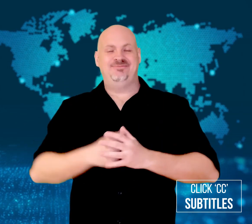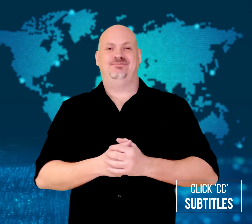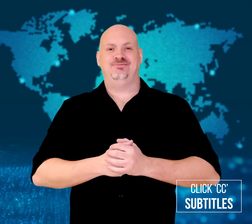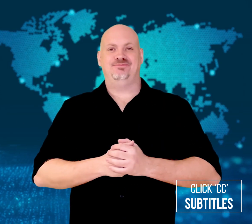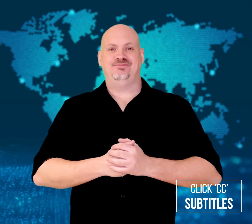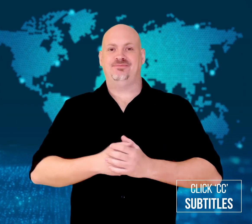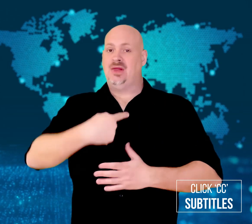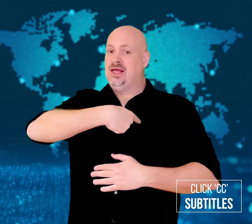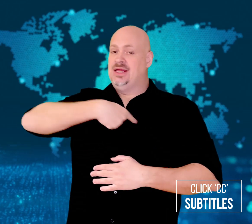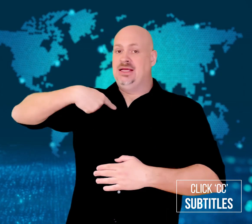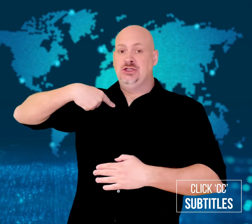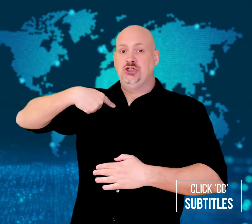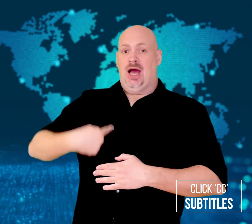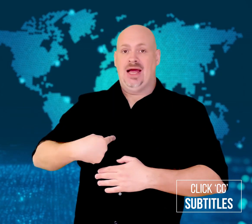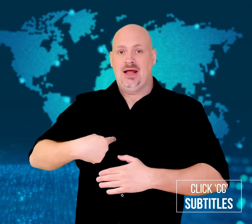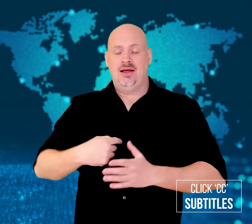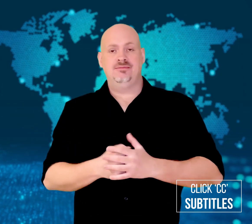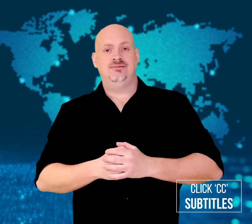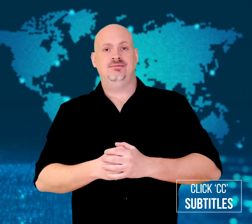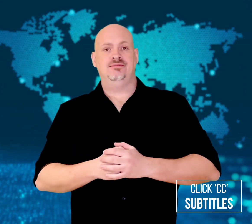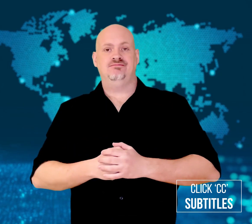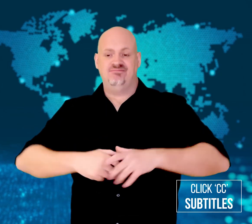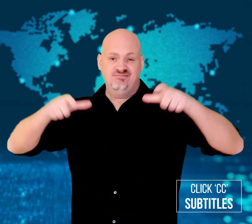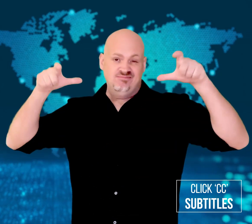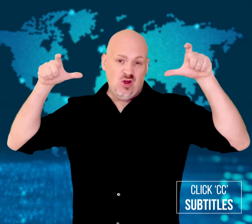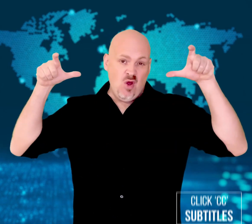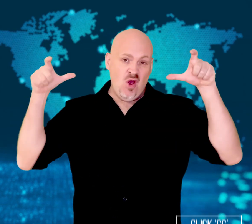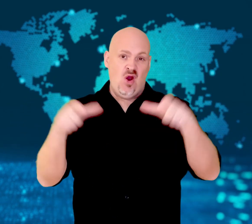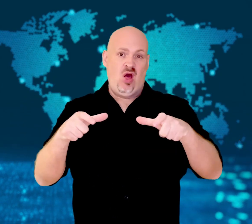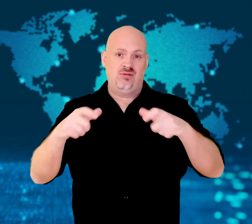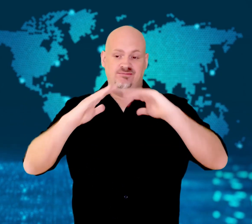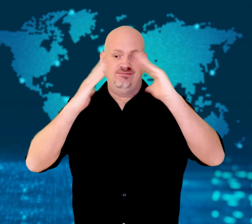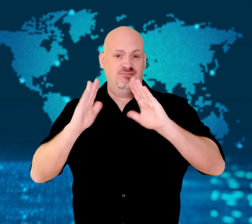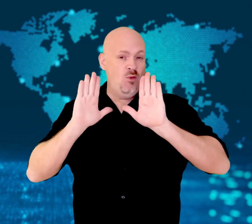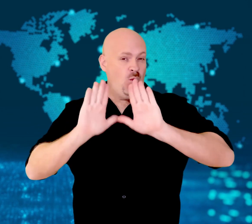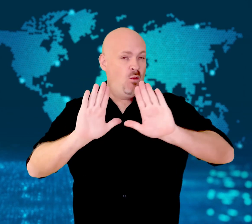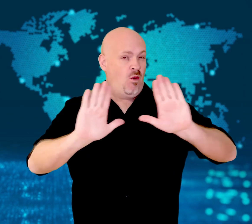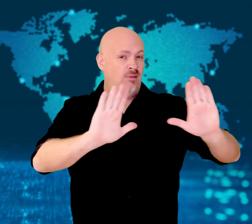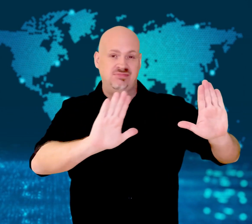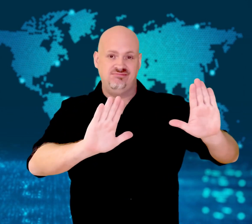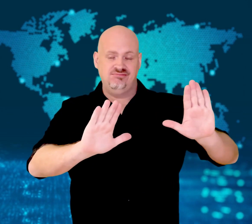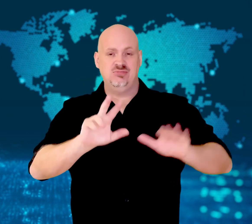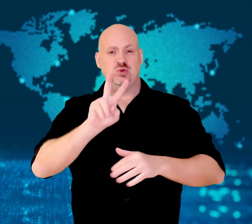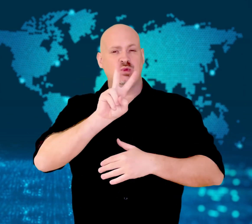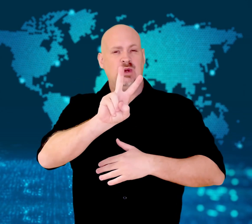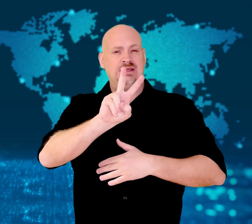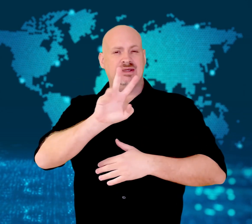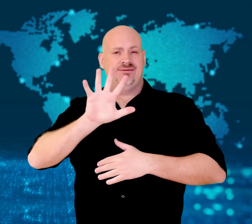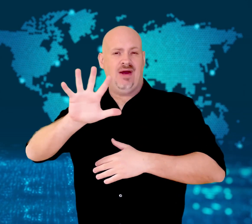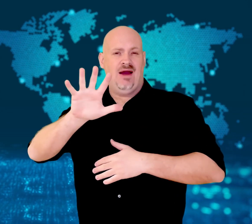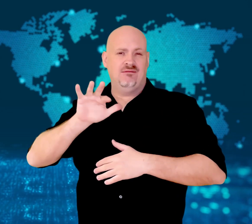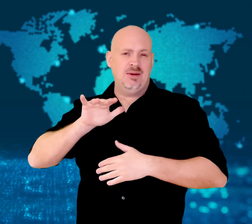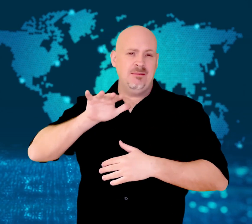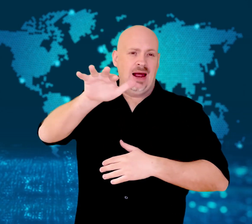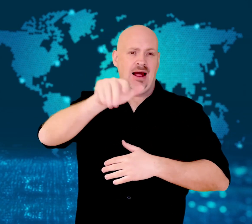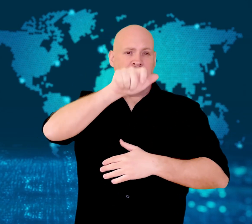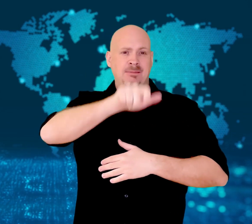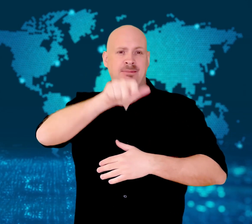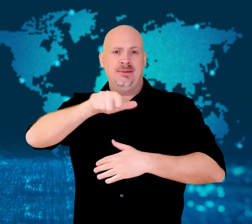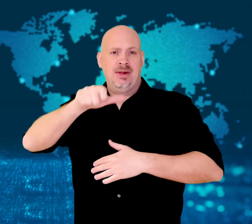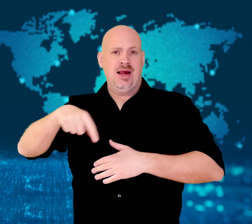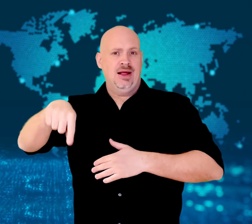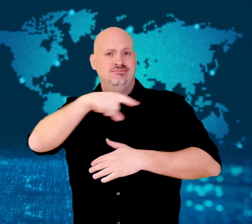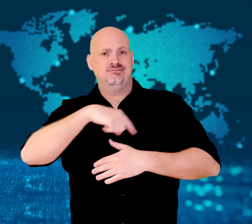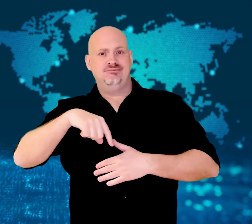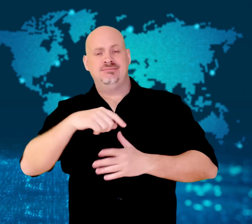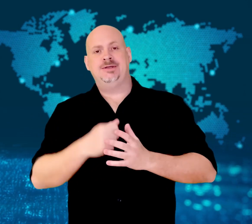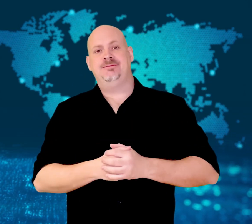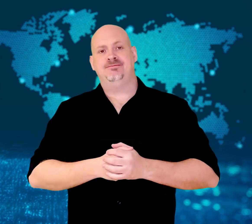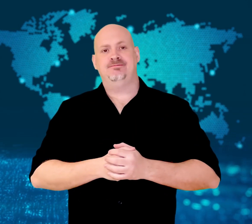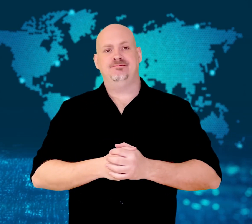Lockdown for 25 million people.